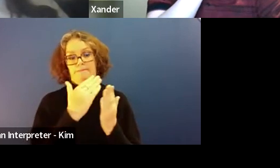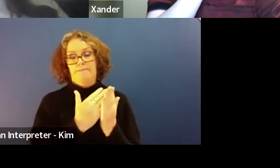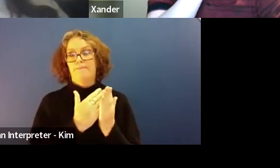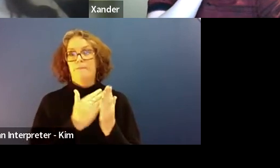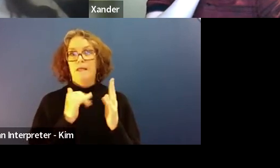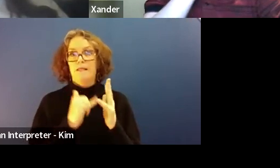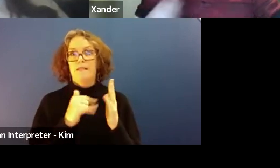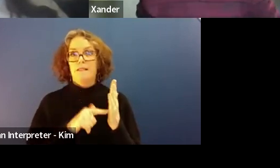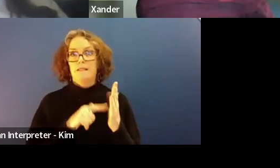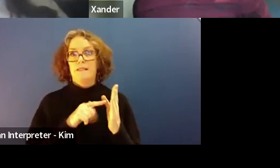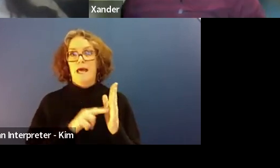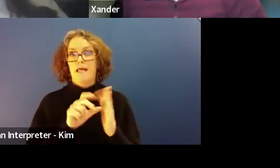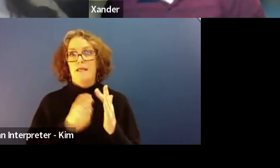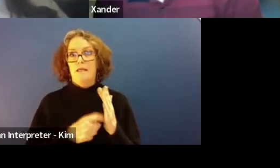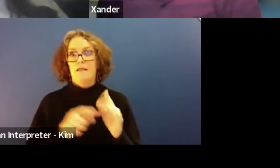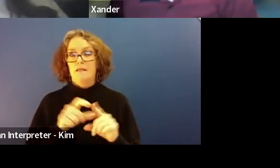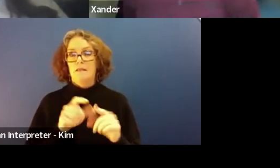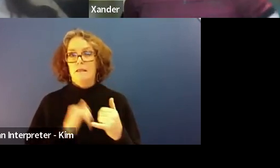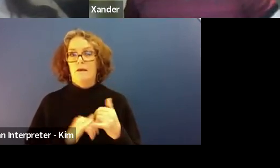is a lot in there.